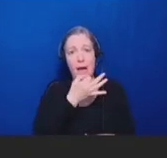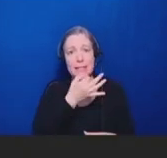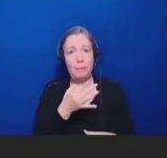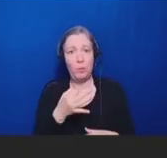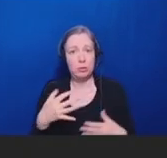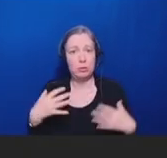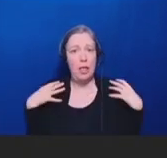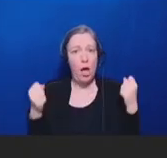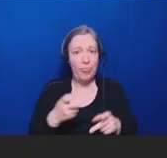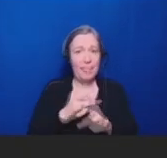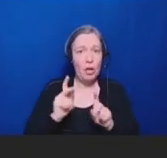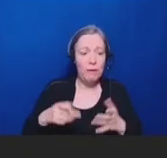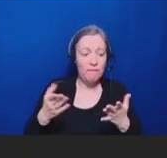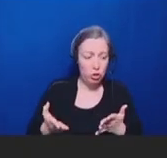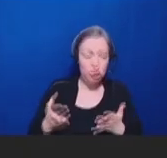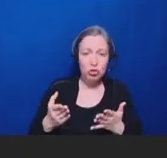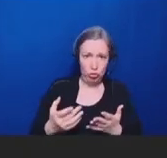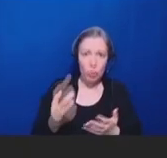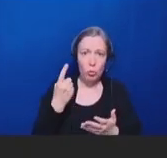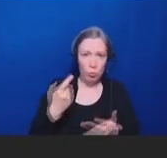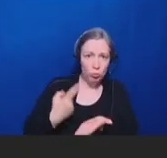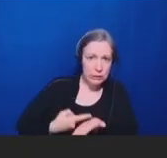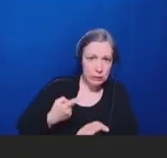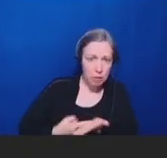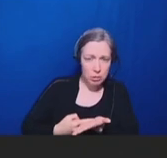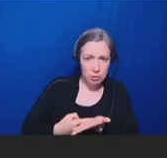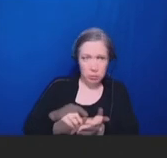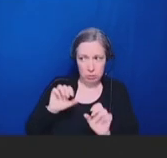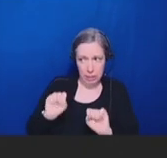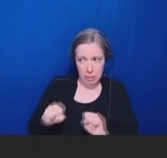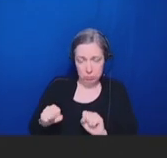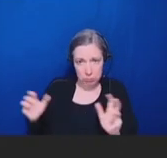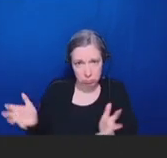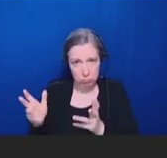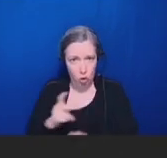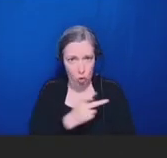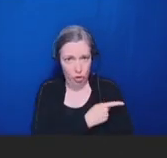who interact with patients and try to encourage them to get vaccinated.